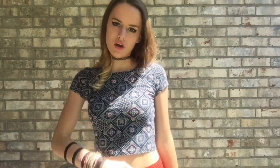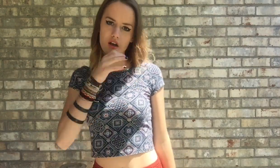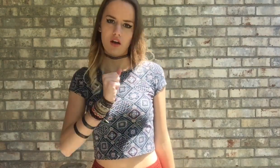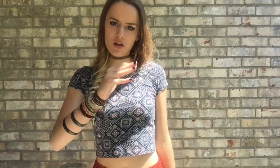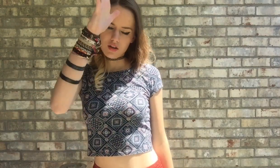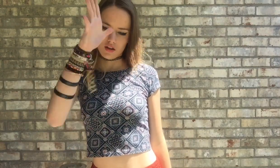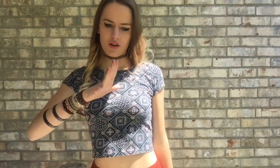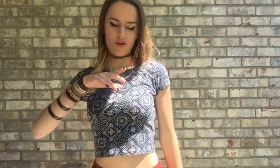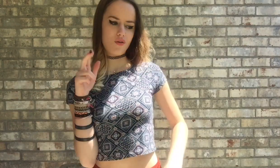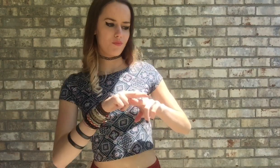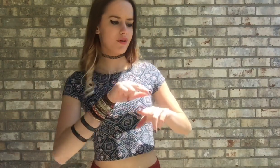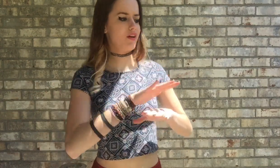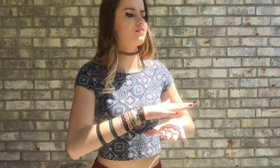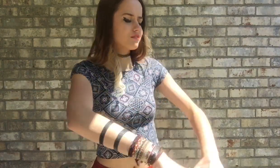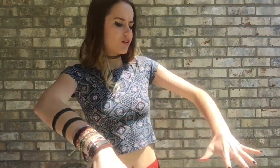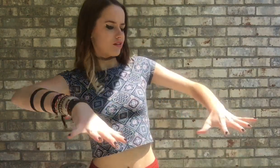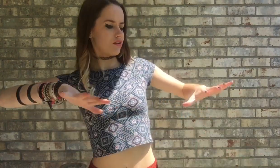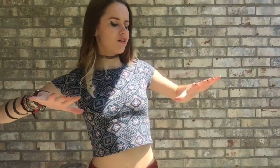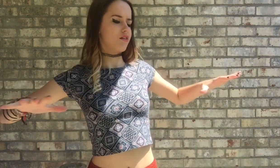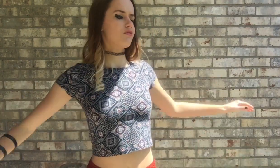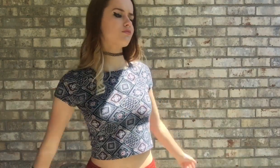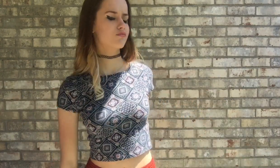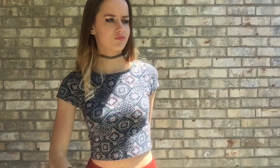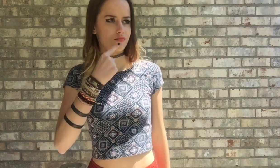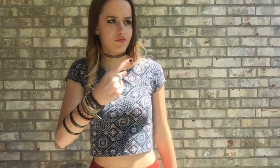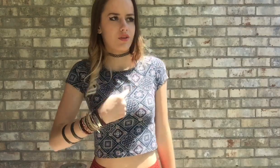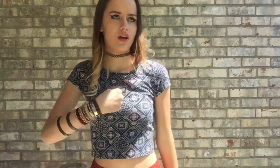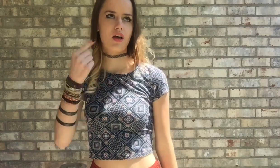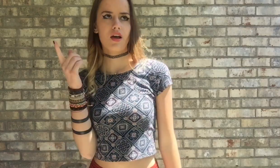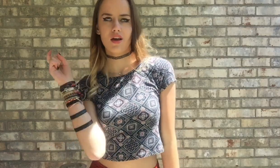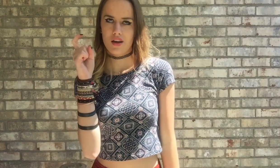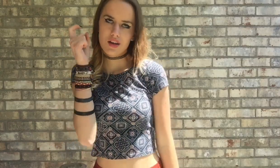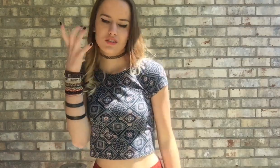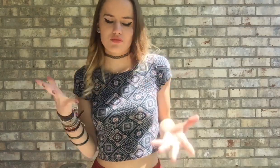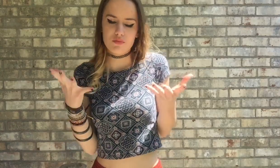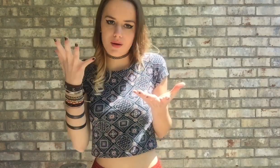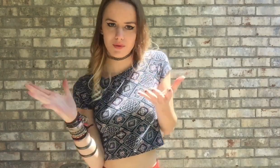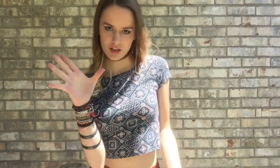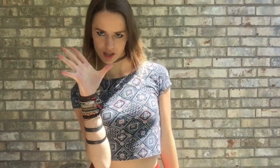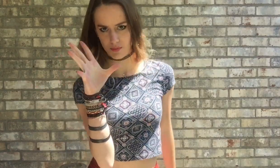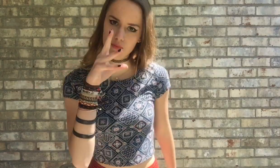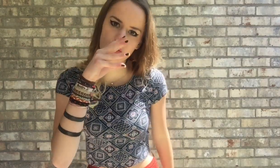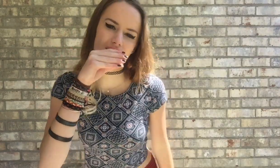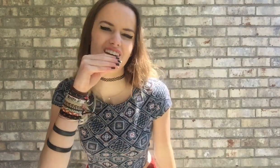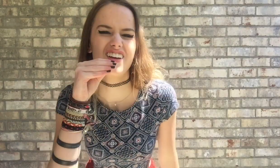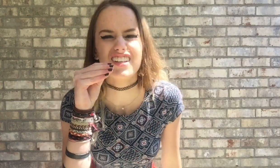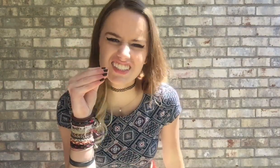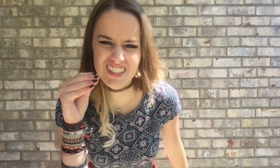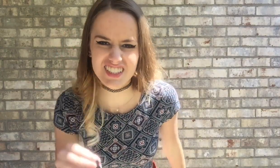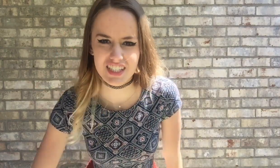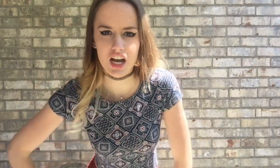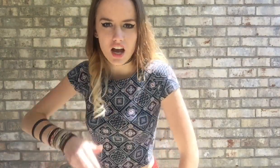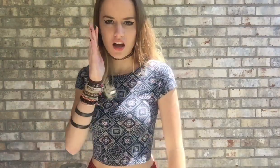And there's an old man sitting on the throne that's saying I should probably keep my pretty mouth shut